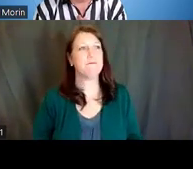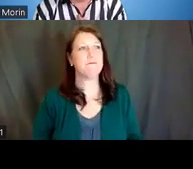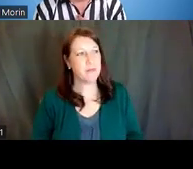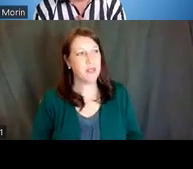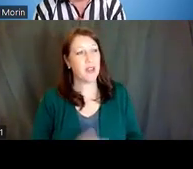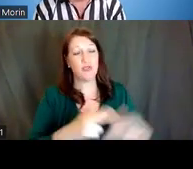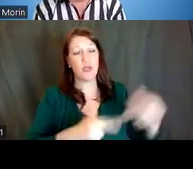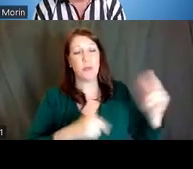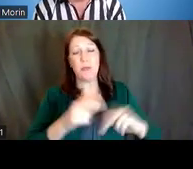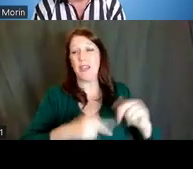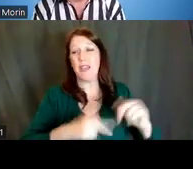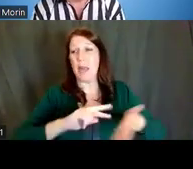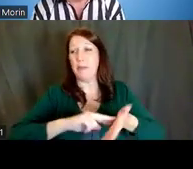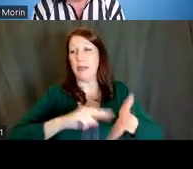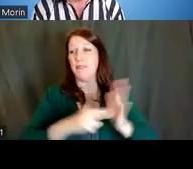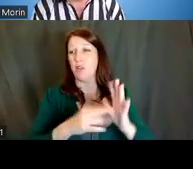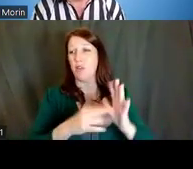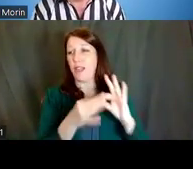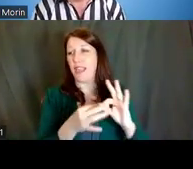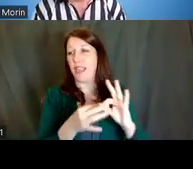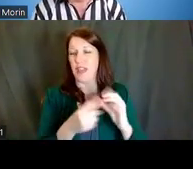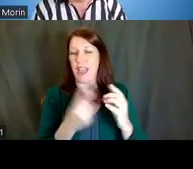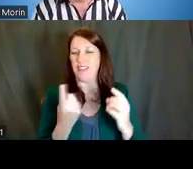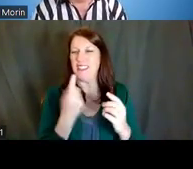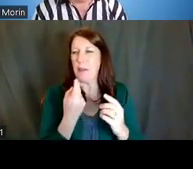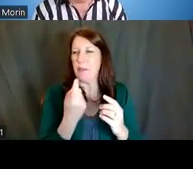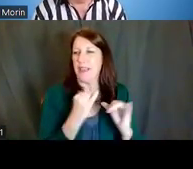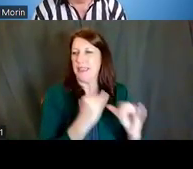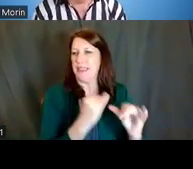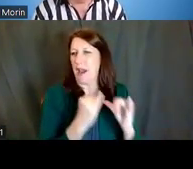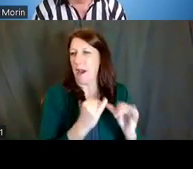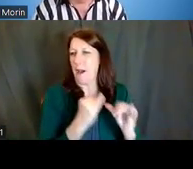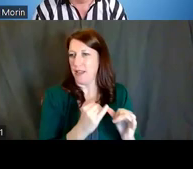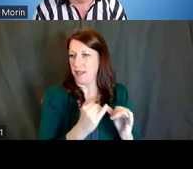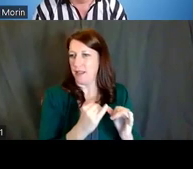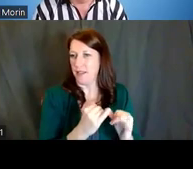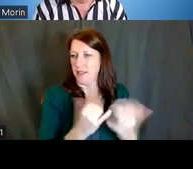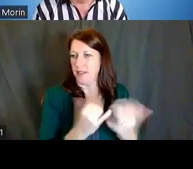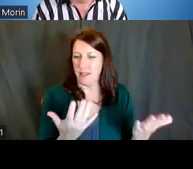you have to have something in common, and whatever has brought you and these other individuals,